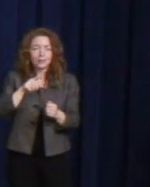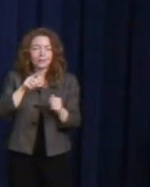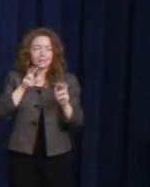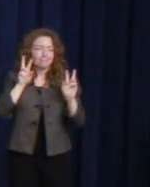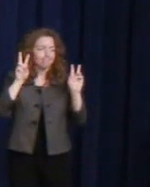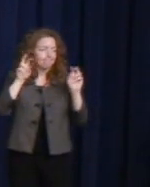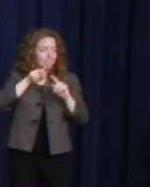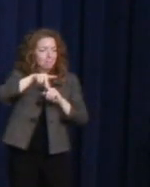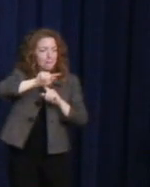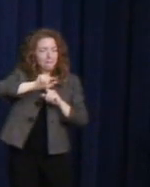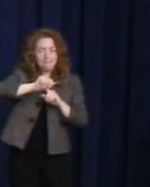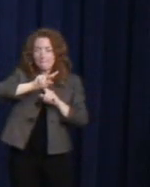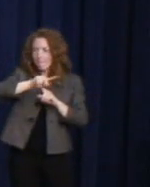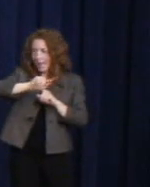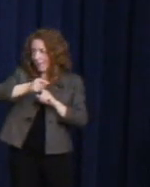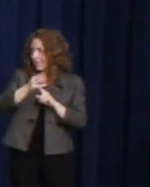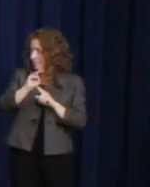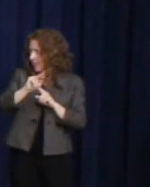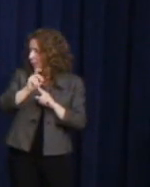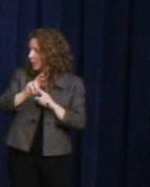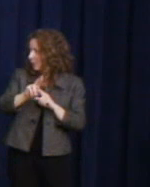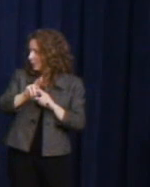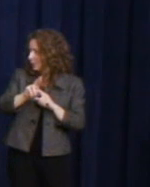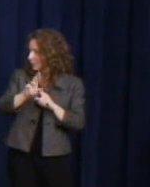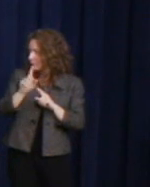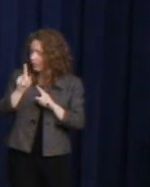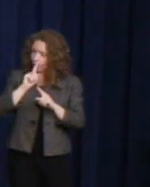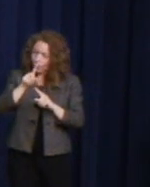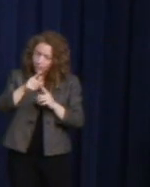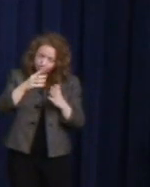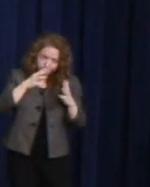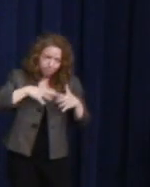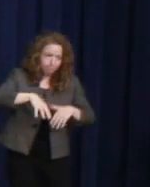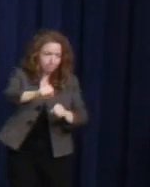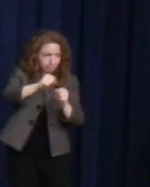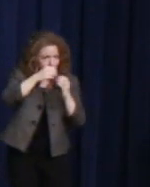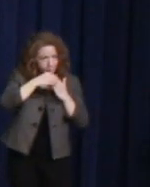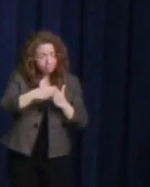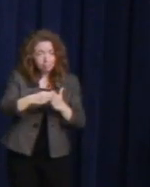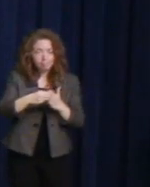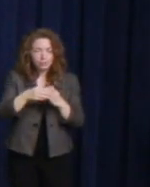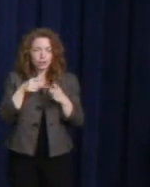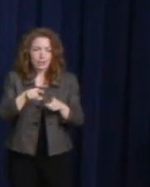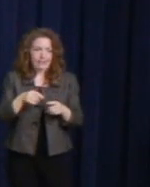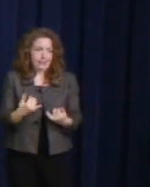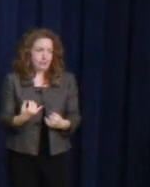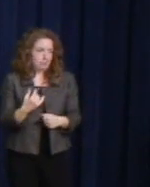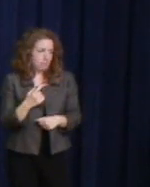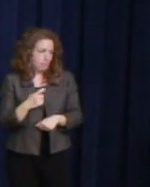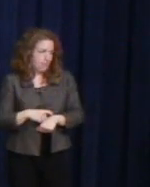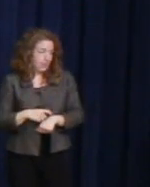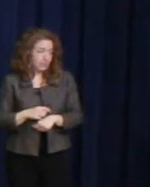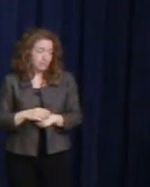at this extraordinary moment. And I want to get right into Harvey Milk.